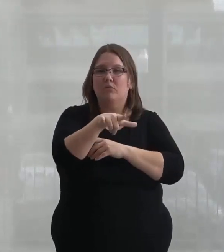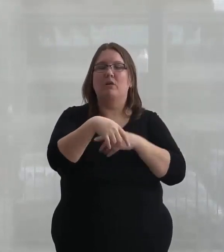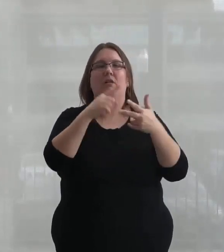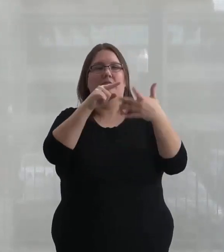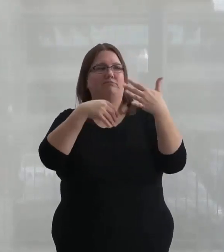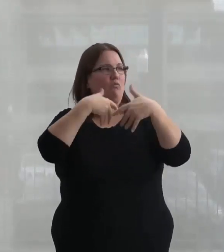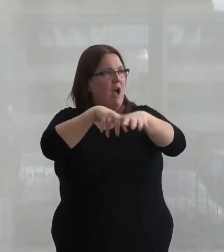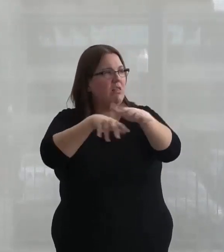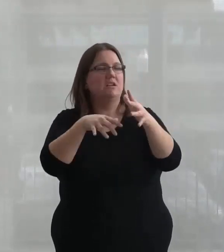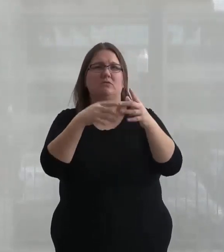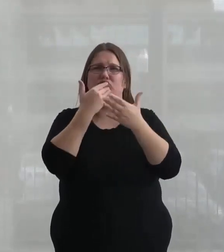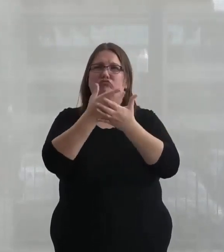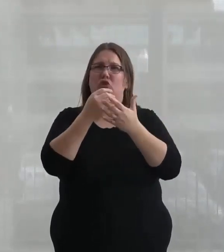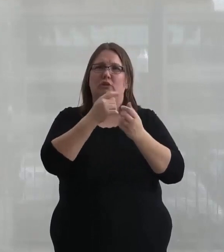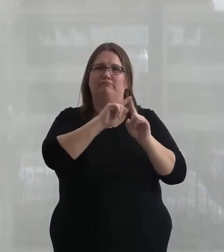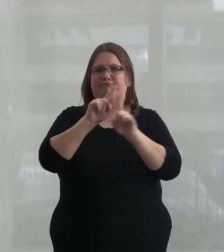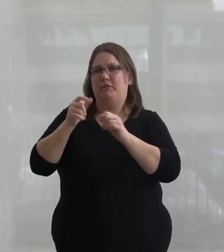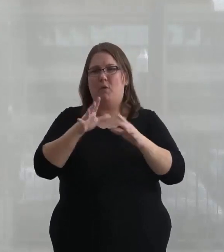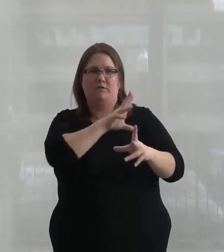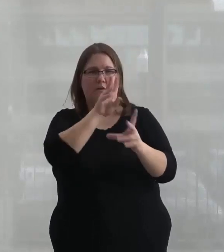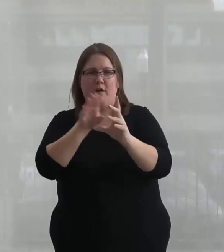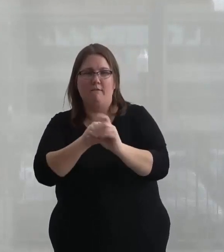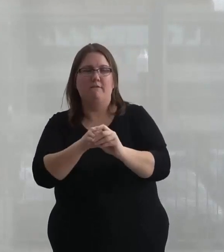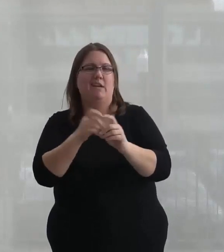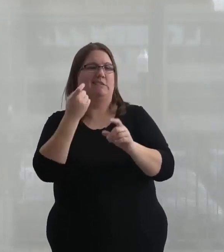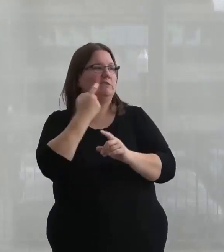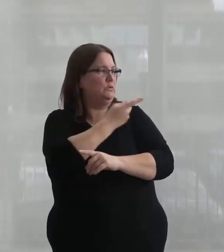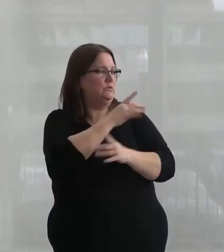there's great ways to get involved on campus. And as you both were saying, going to Tyendinaga